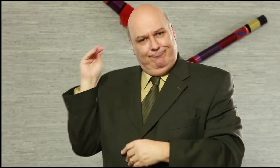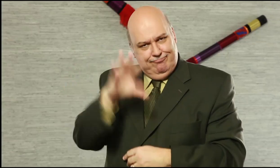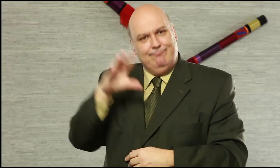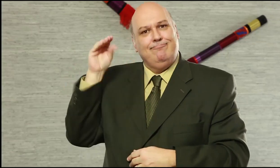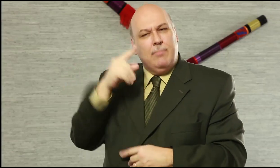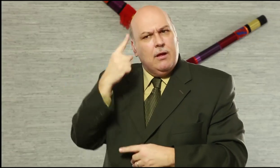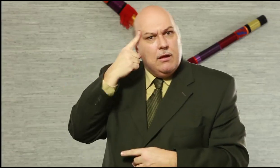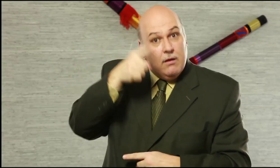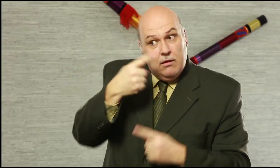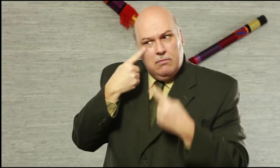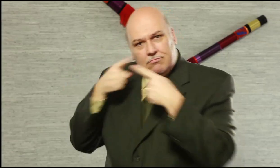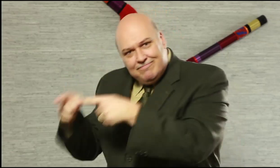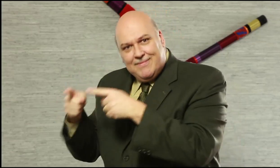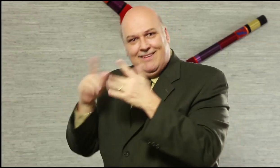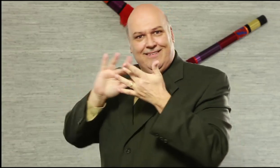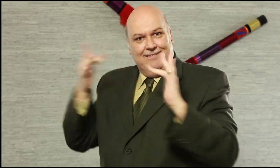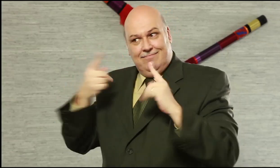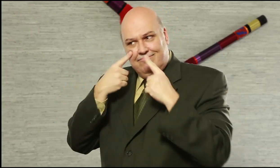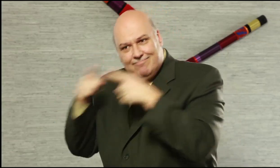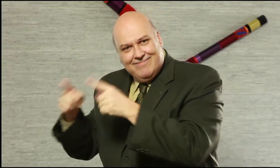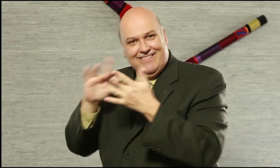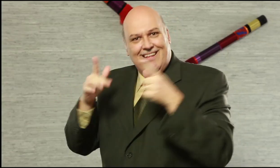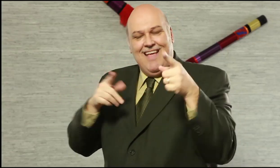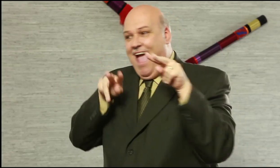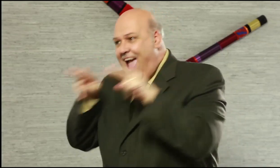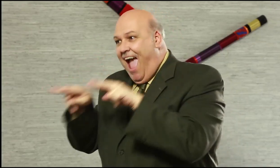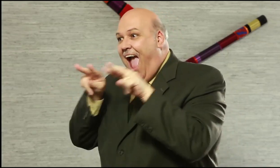Program Update” email listing all new videos that posted during the past week. Look for “Email